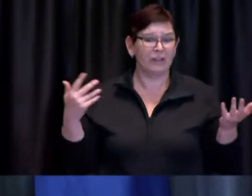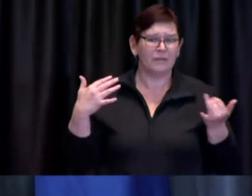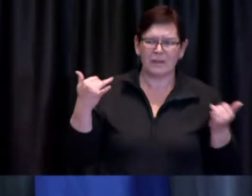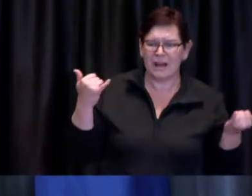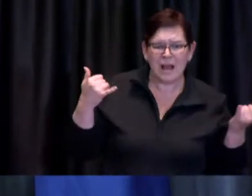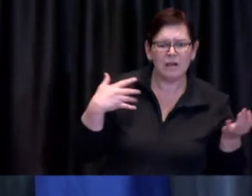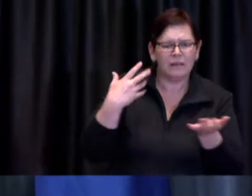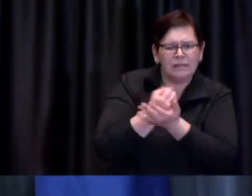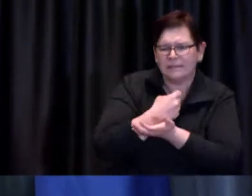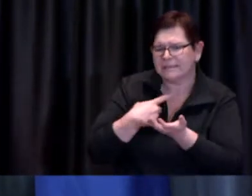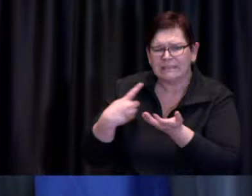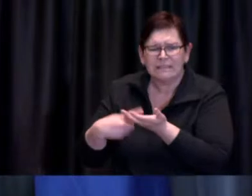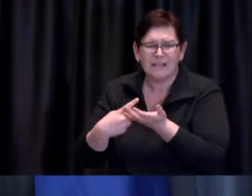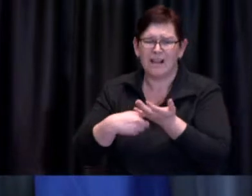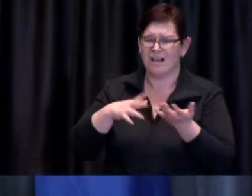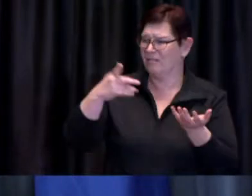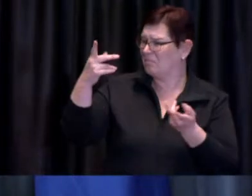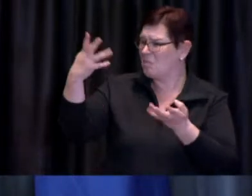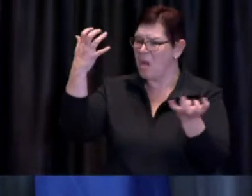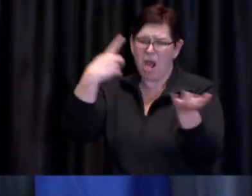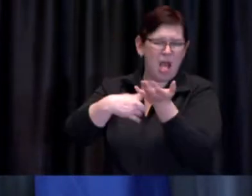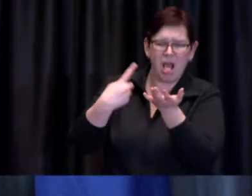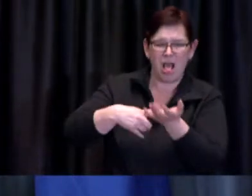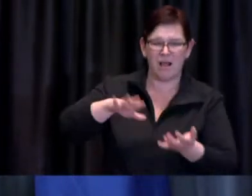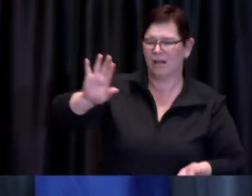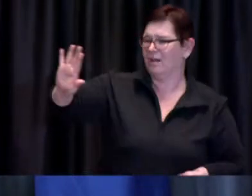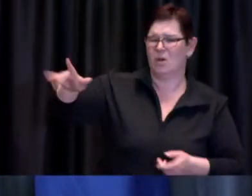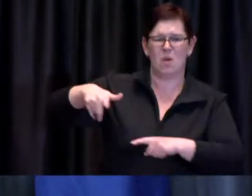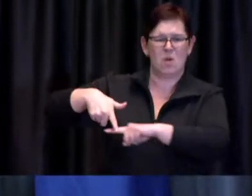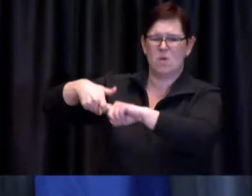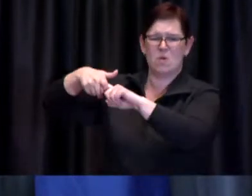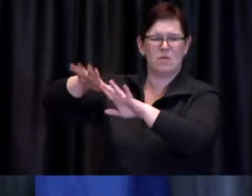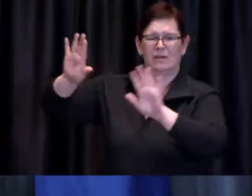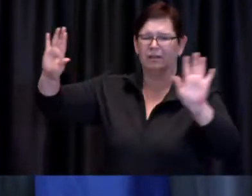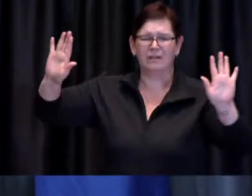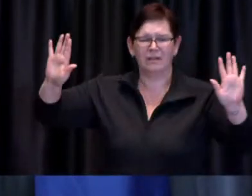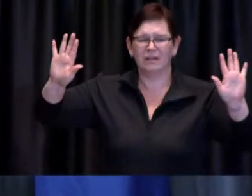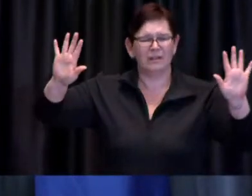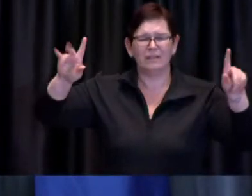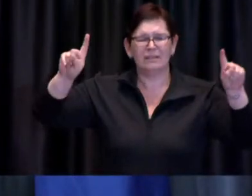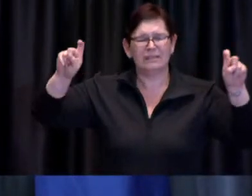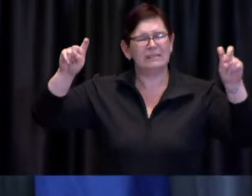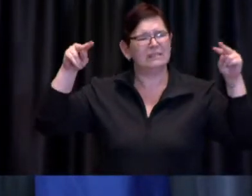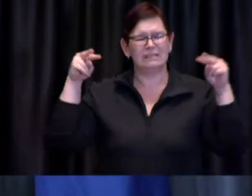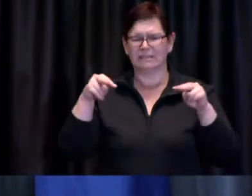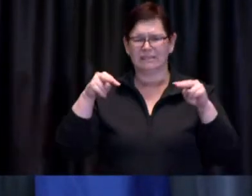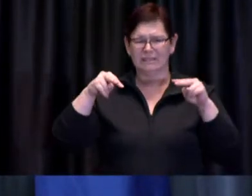would like to respect the process and please rest assured that there's lots of conversation ongoing